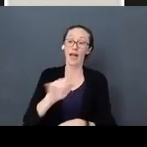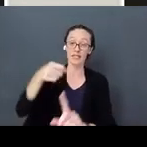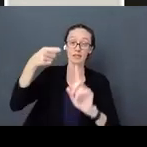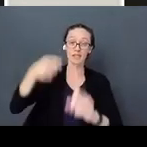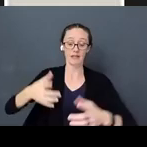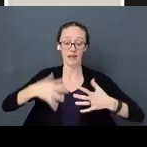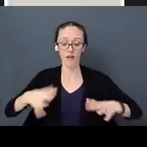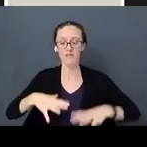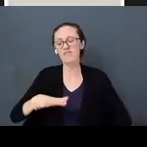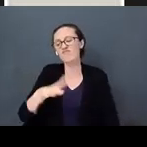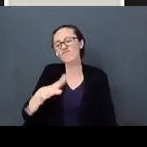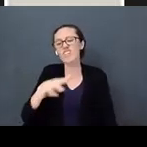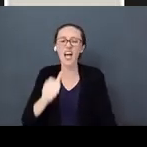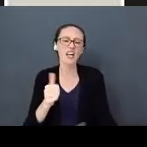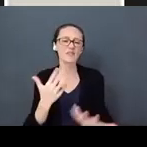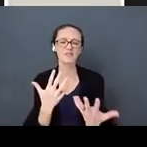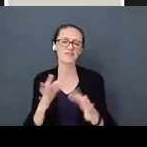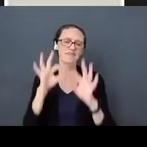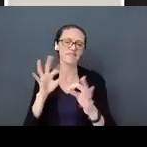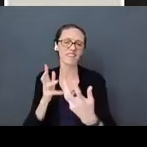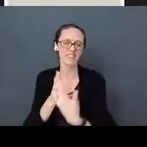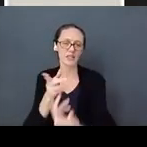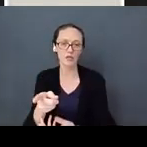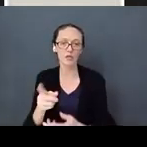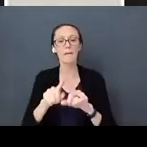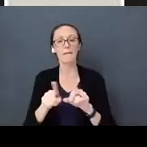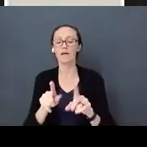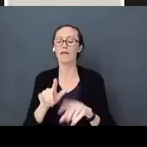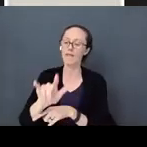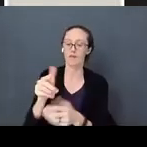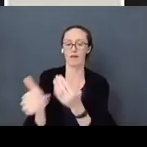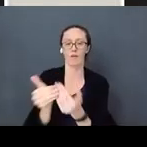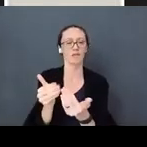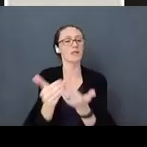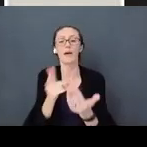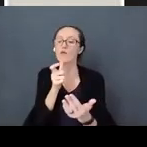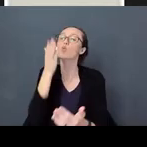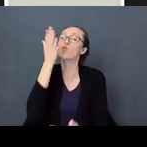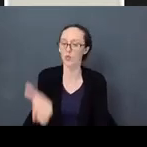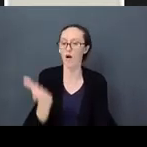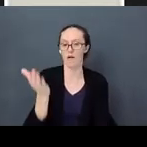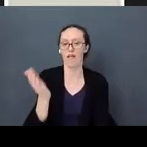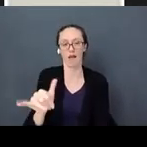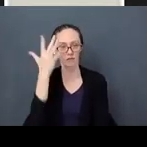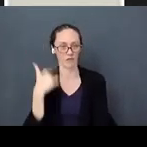doesn’t matter. You are loved no matter what, for who you are, for the person that you are. Your